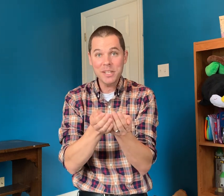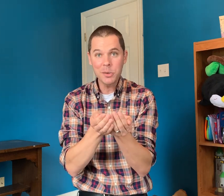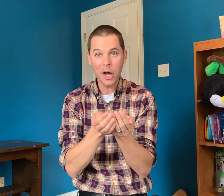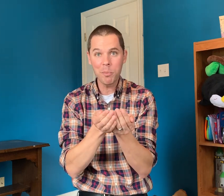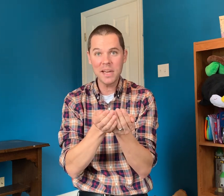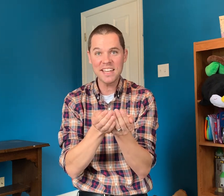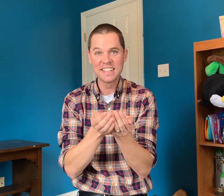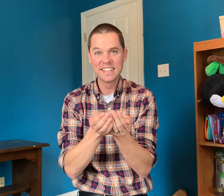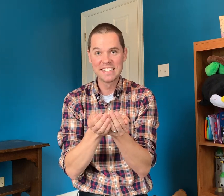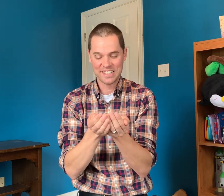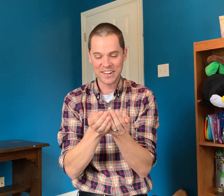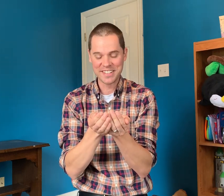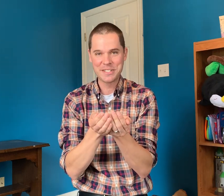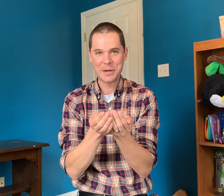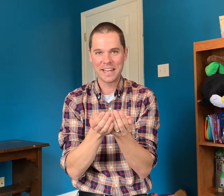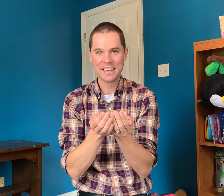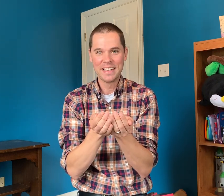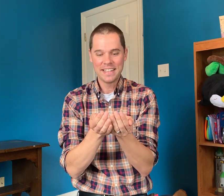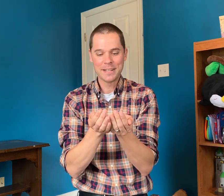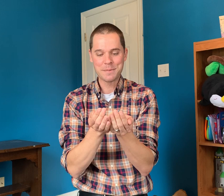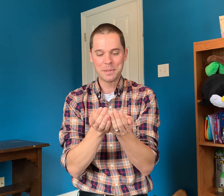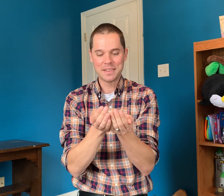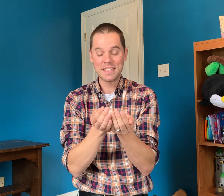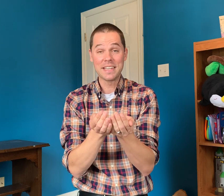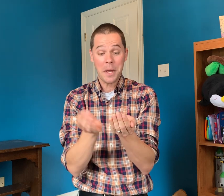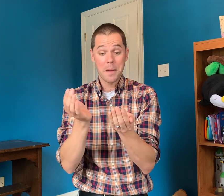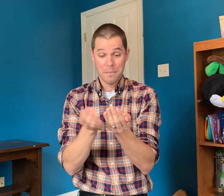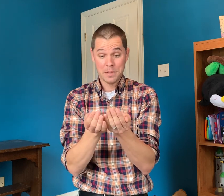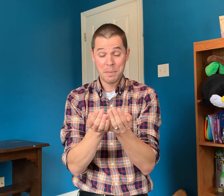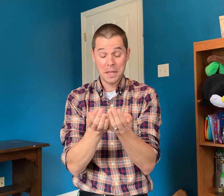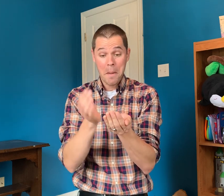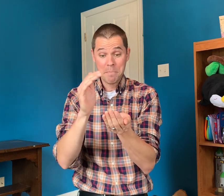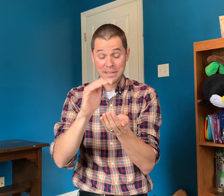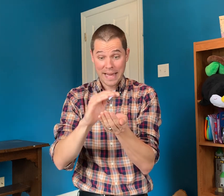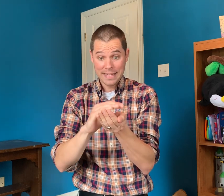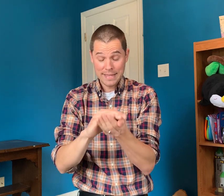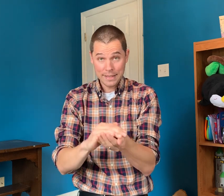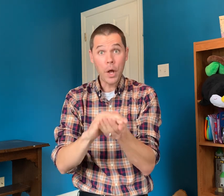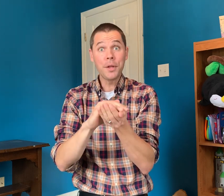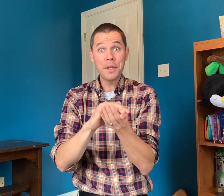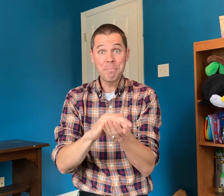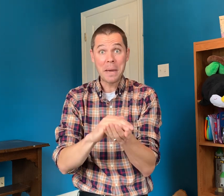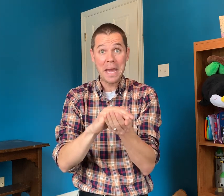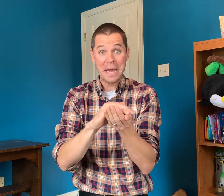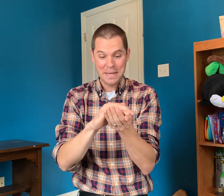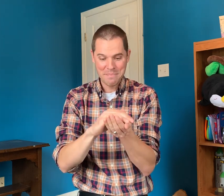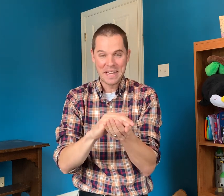Can you help me? All right, let's go ahead. Let's put the -- let's put the blanket on the baby